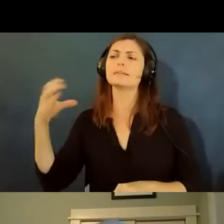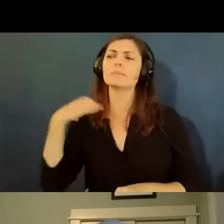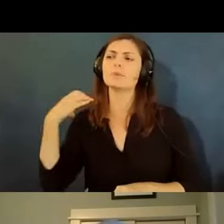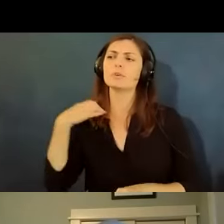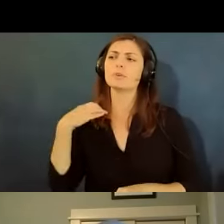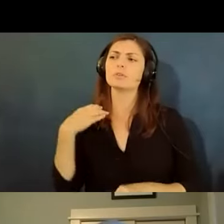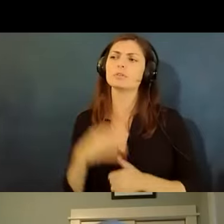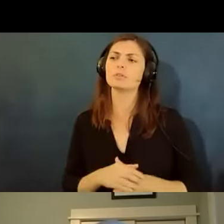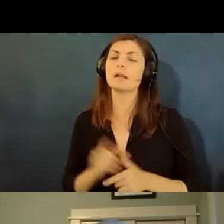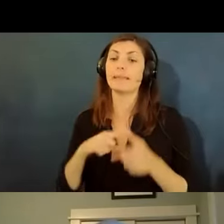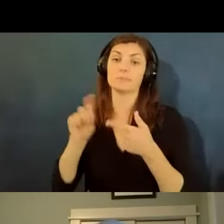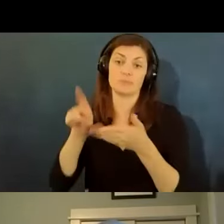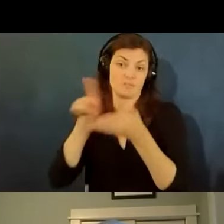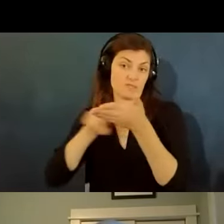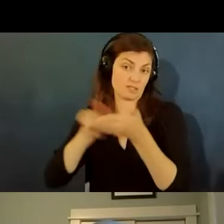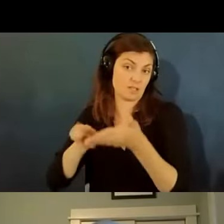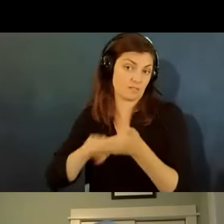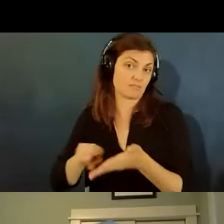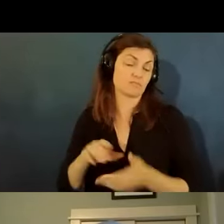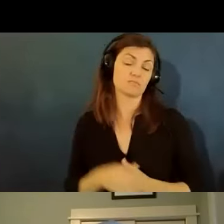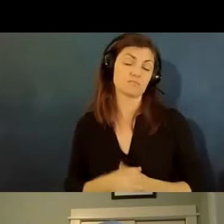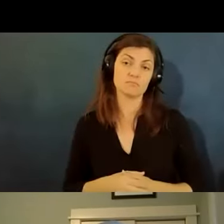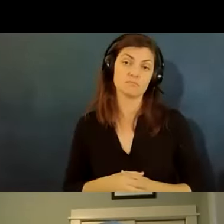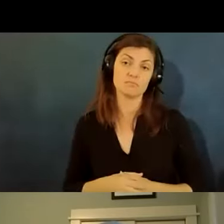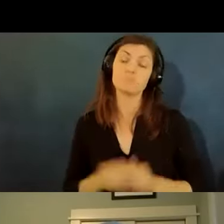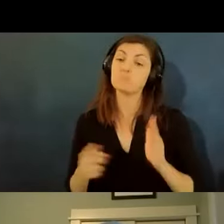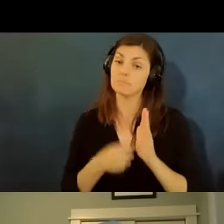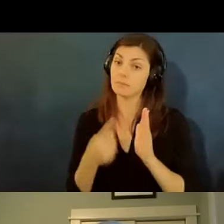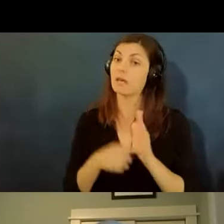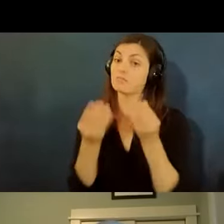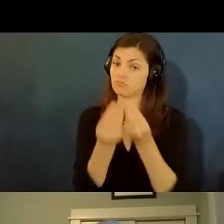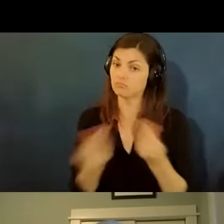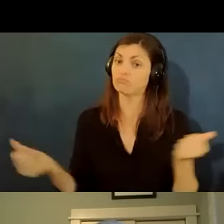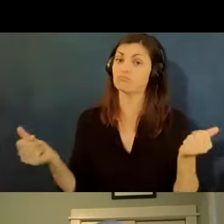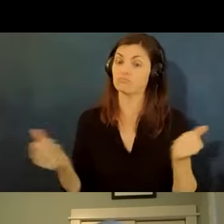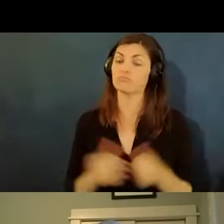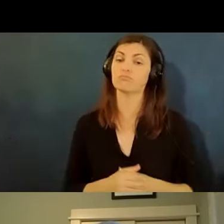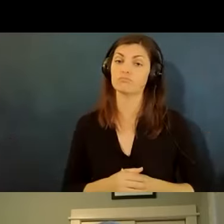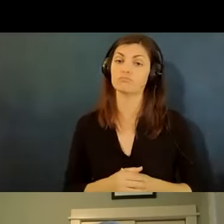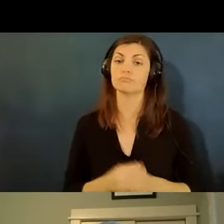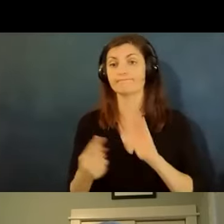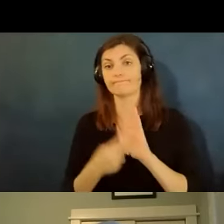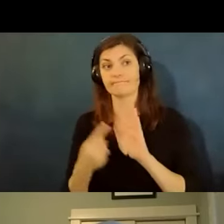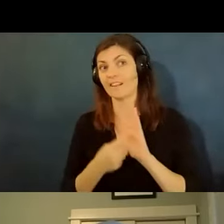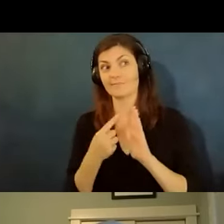investigate and sometimes that resolves the issue and sometimes it doesn't it's